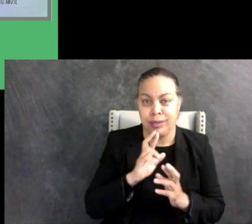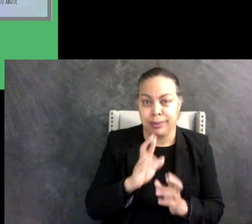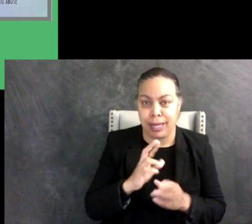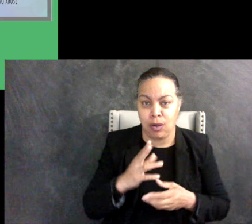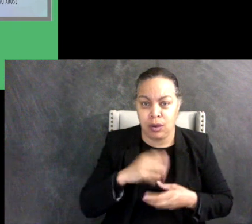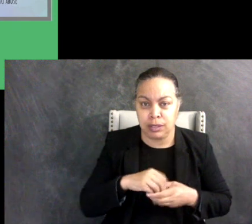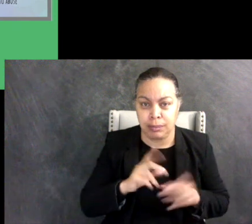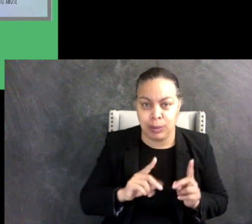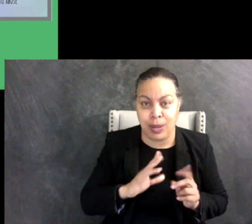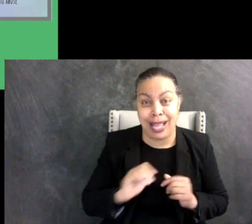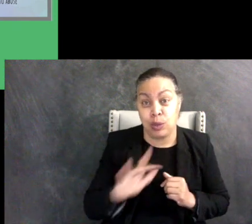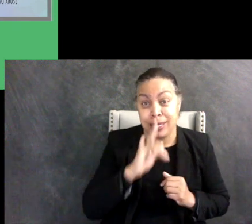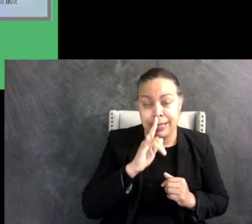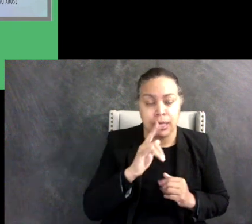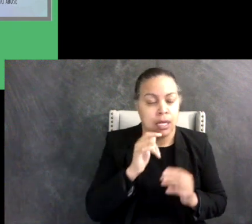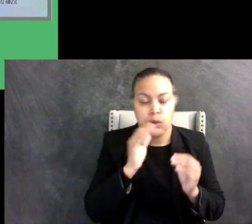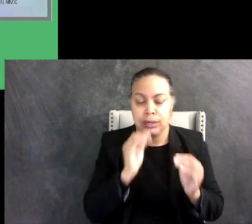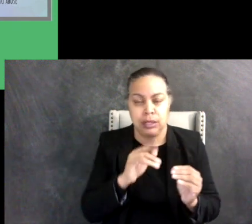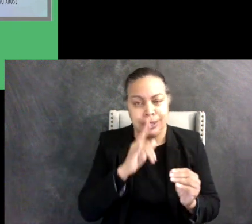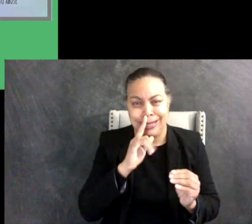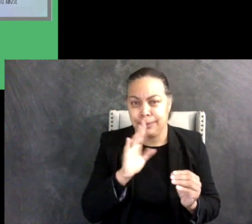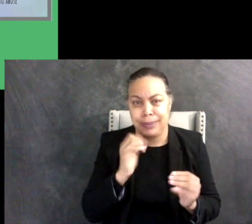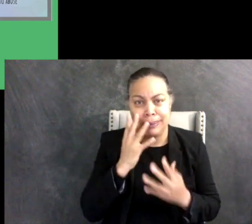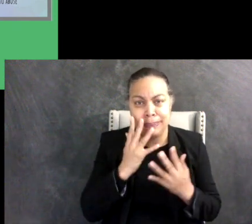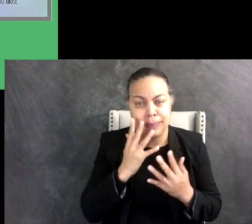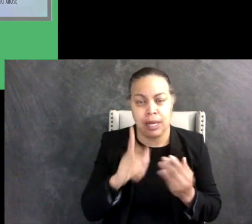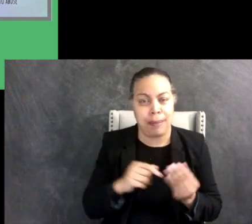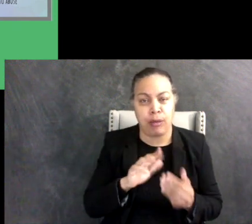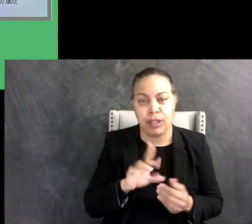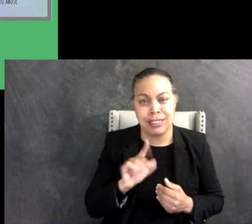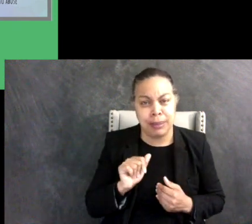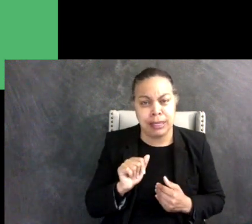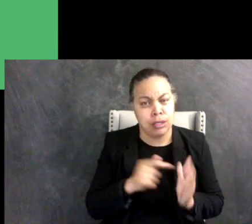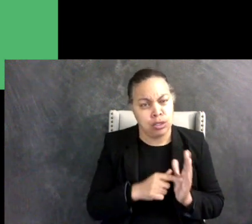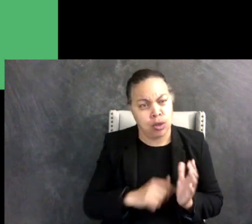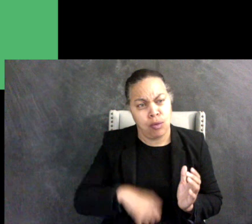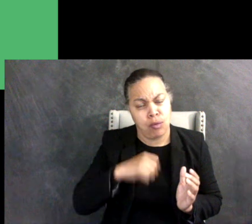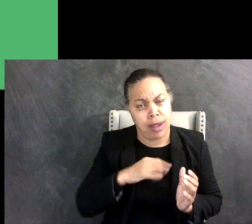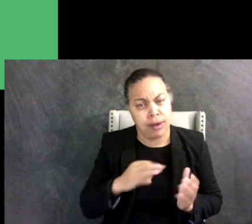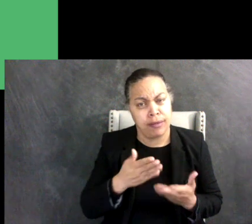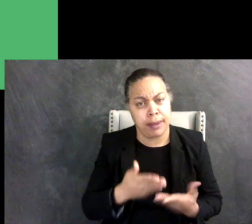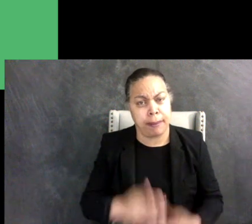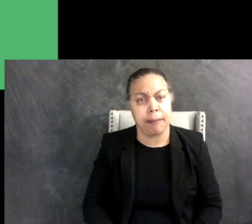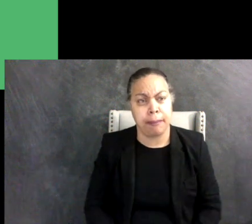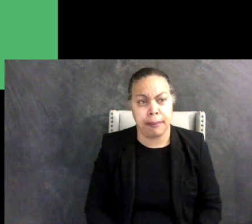teach your kids to be ashamed of disability. Let them know that you're always proud of them.